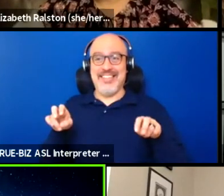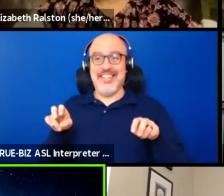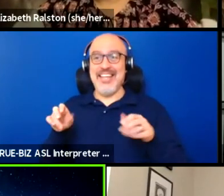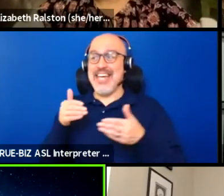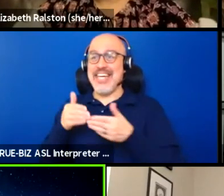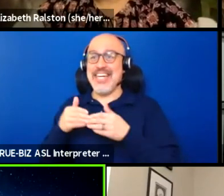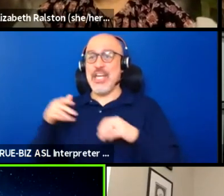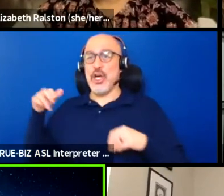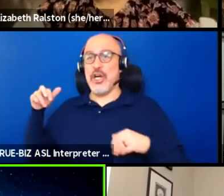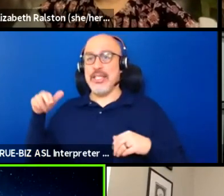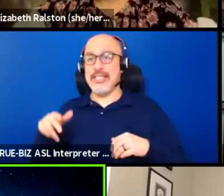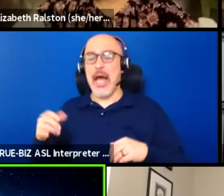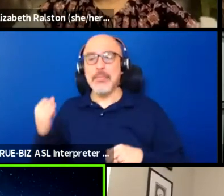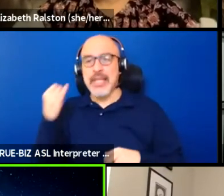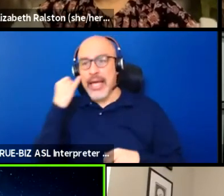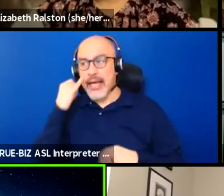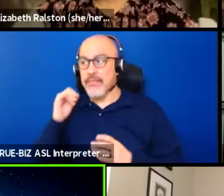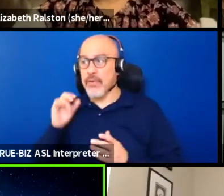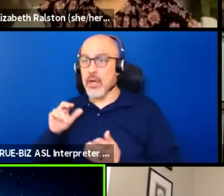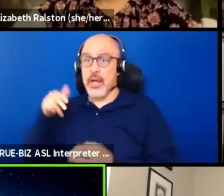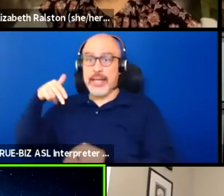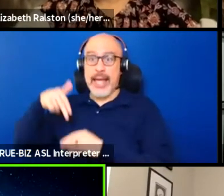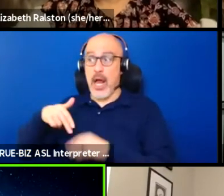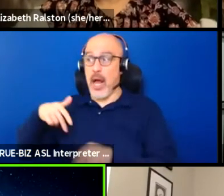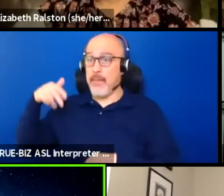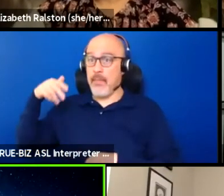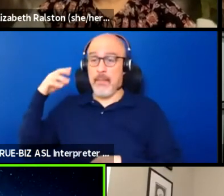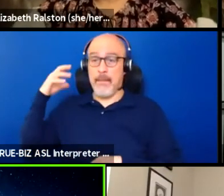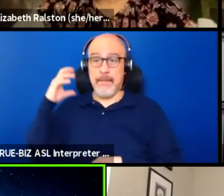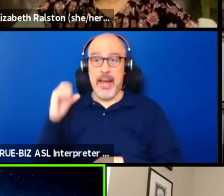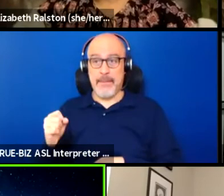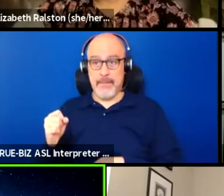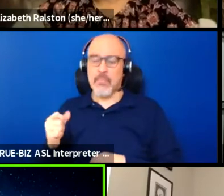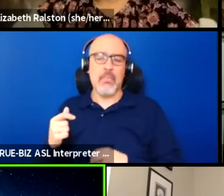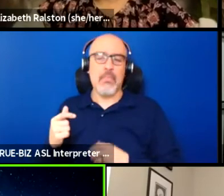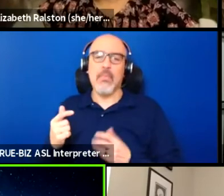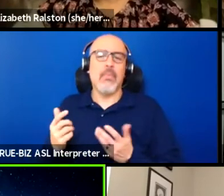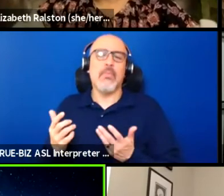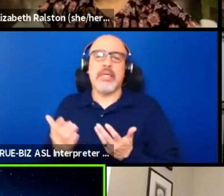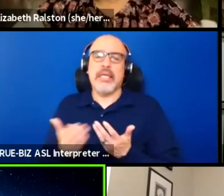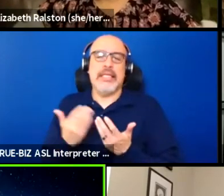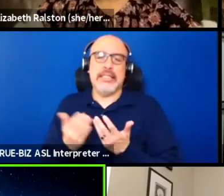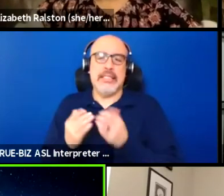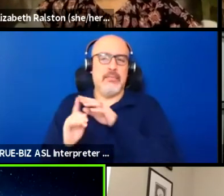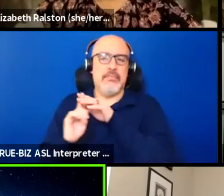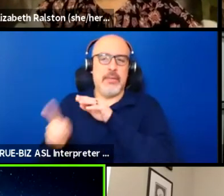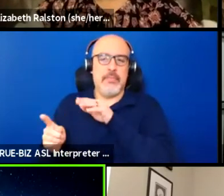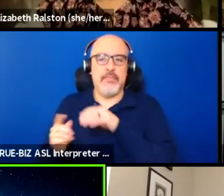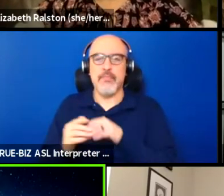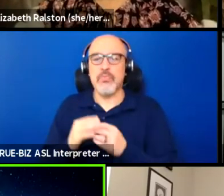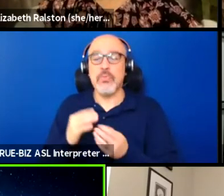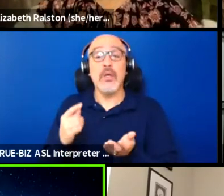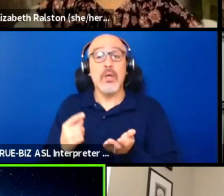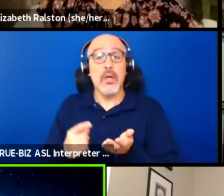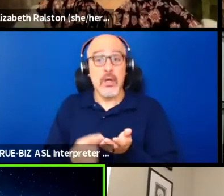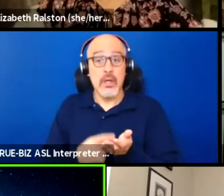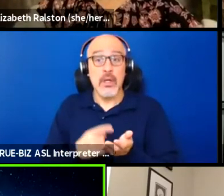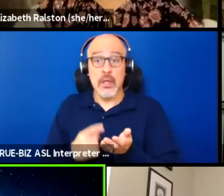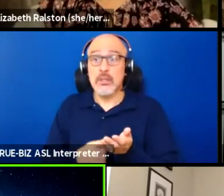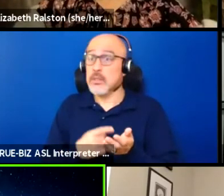so if I need to get up for any reason, I can just go. Sometimes I'll have a panic attack,